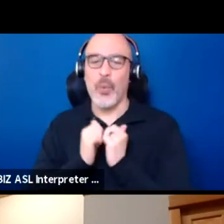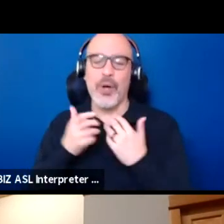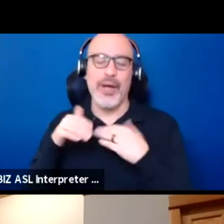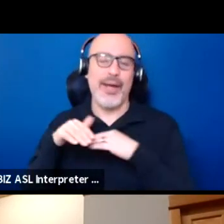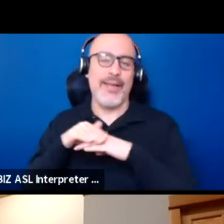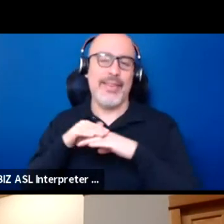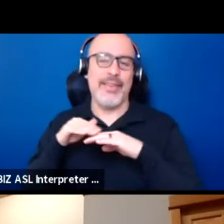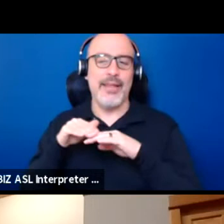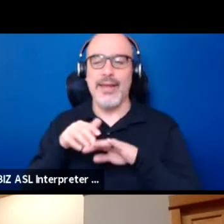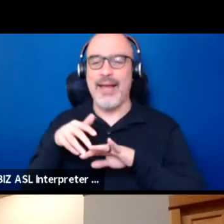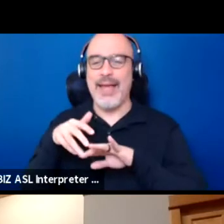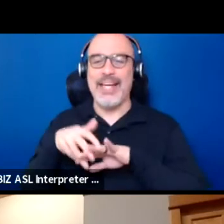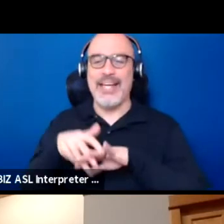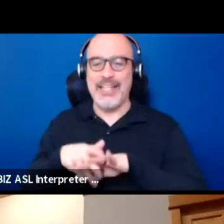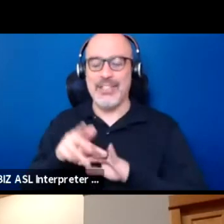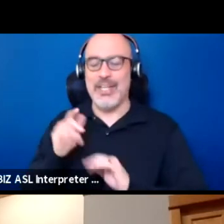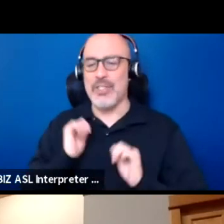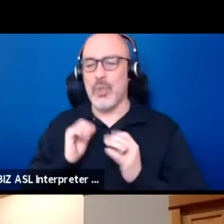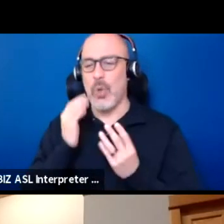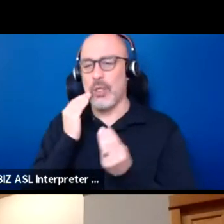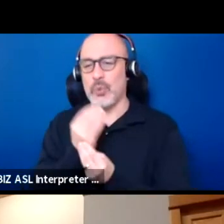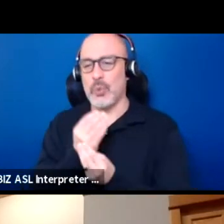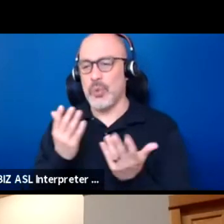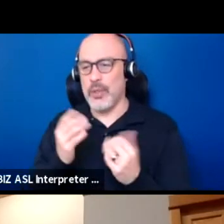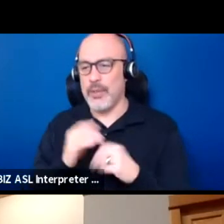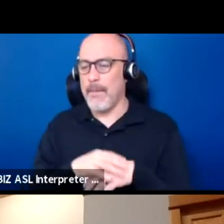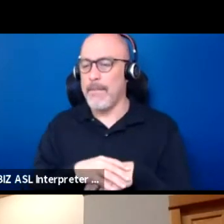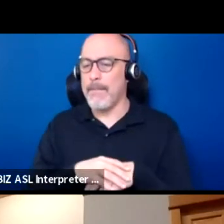which is theater itself on the stage